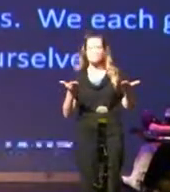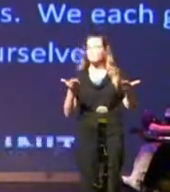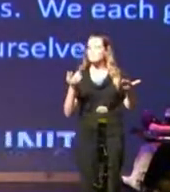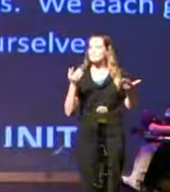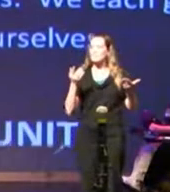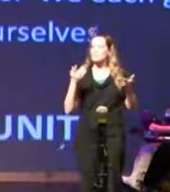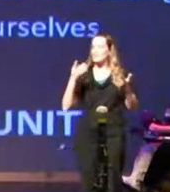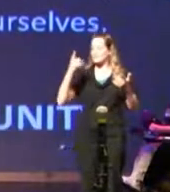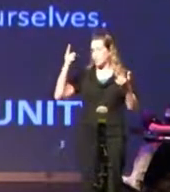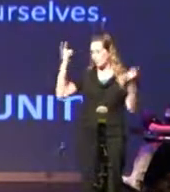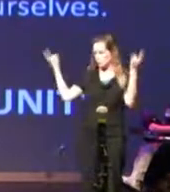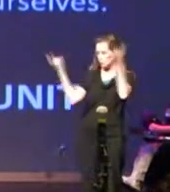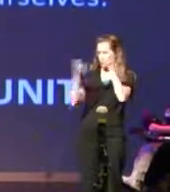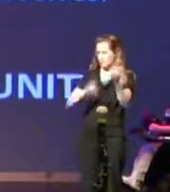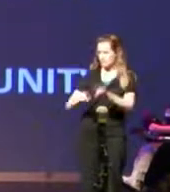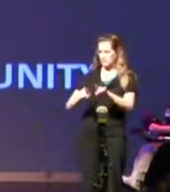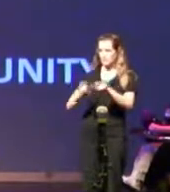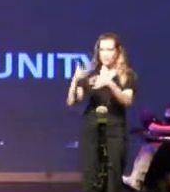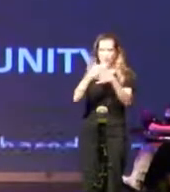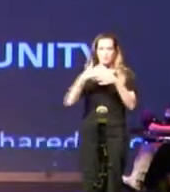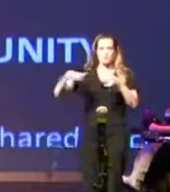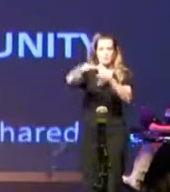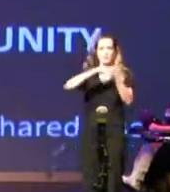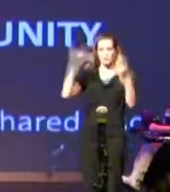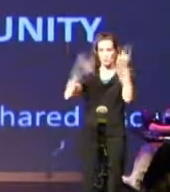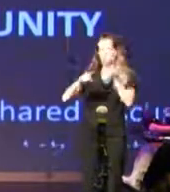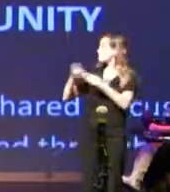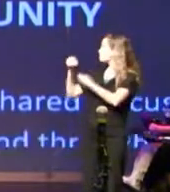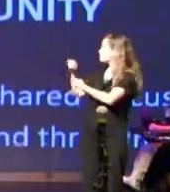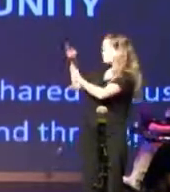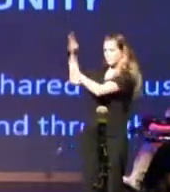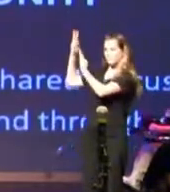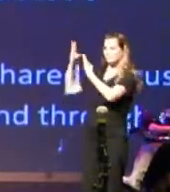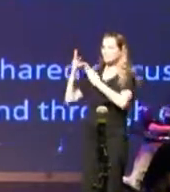share while together in this space. We are a beautiful interdependent and